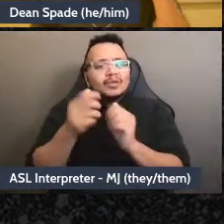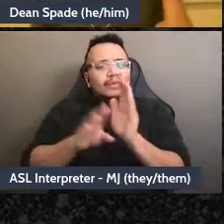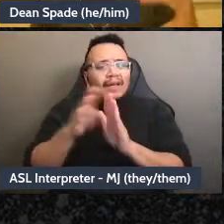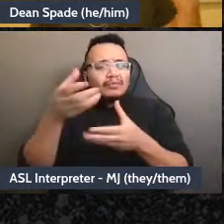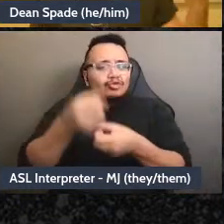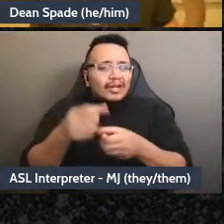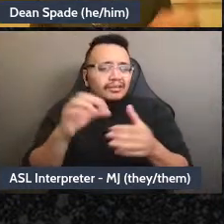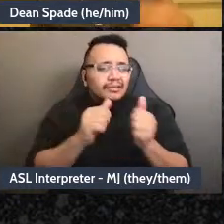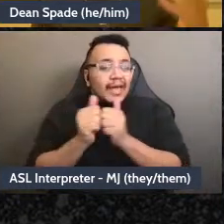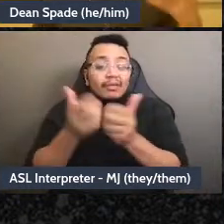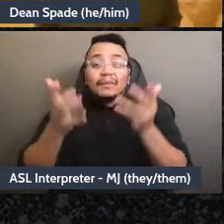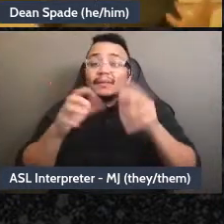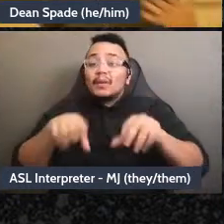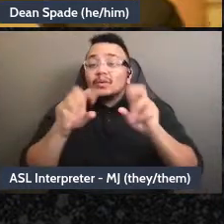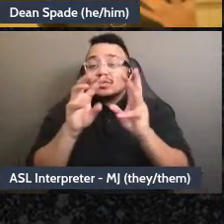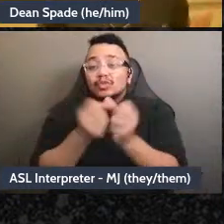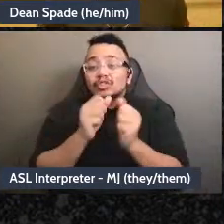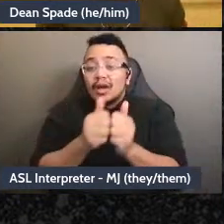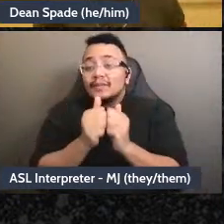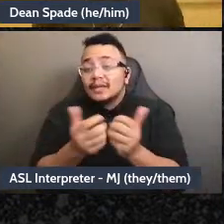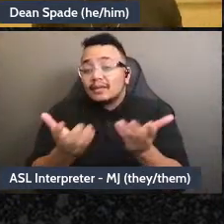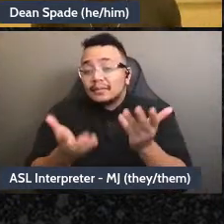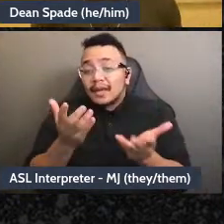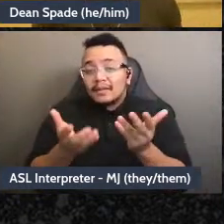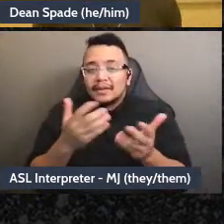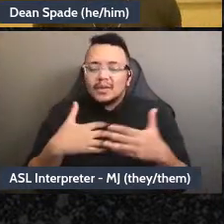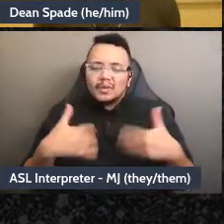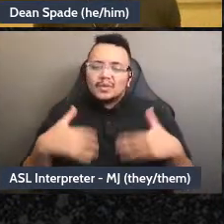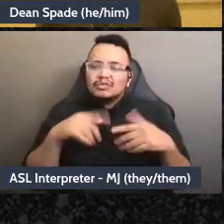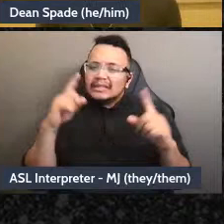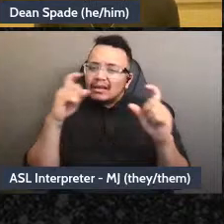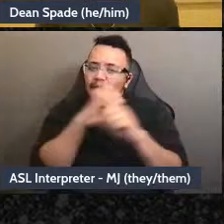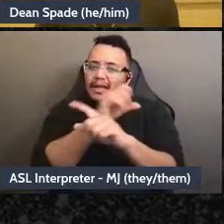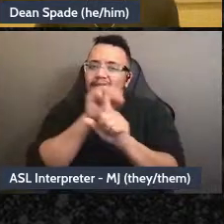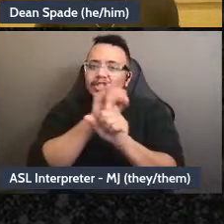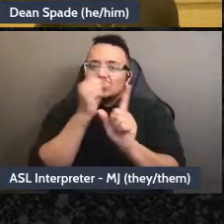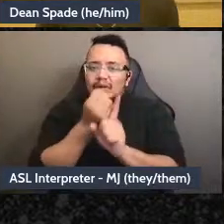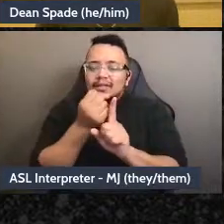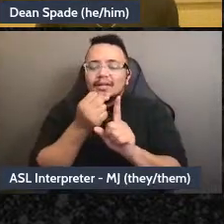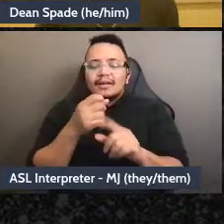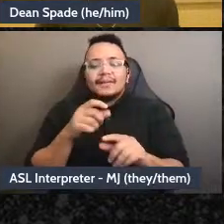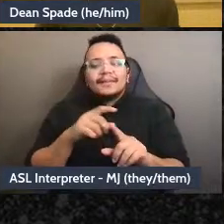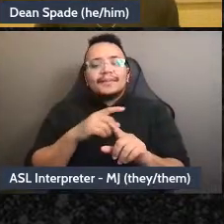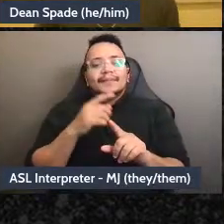there's - this is really complex but it will be easier and easier to make decisions together